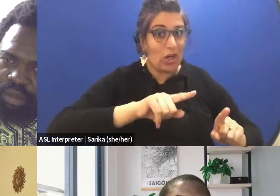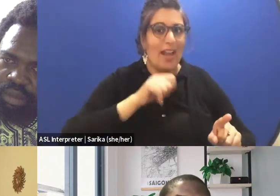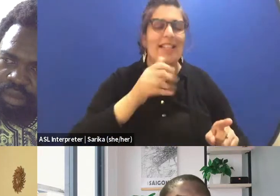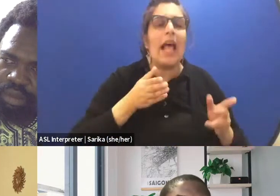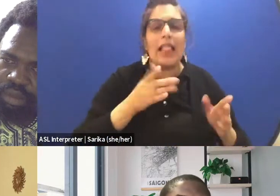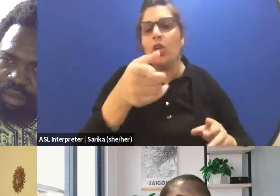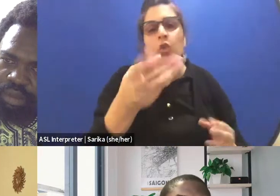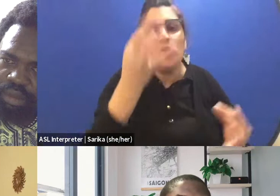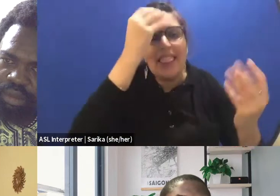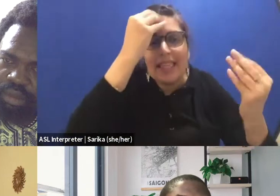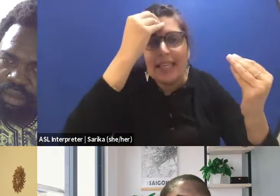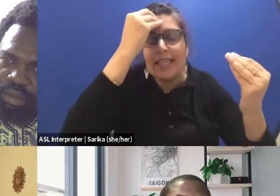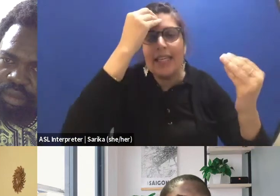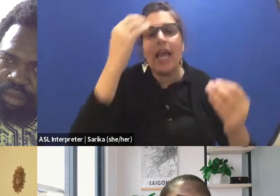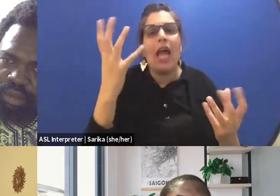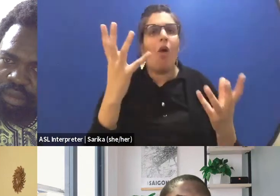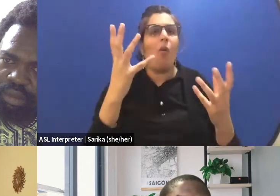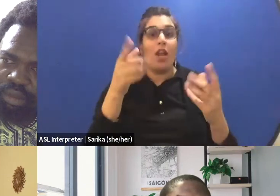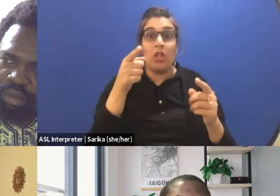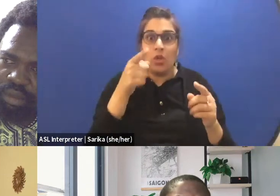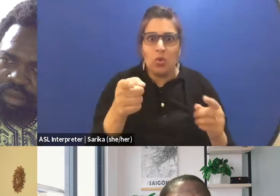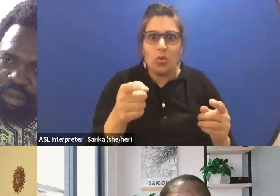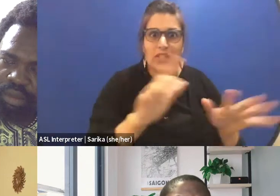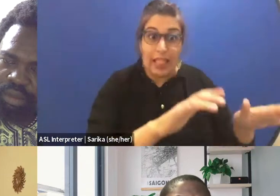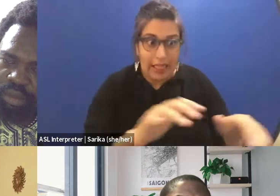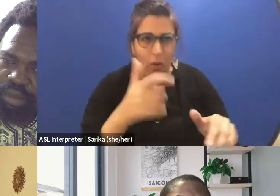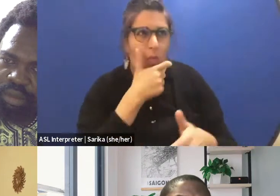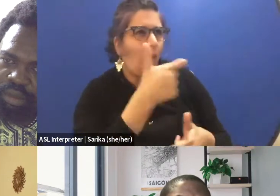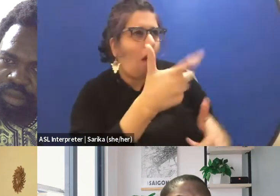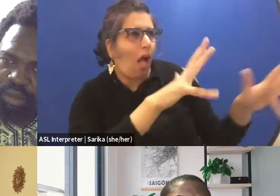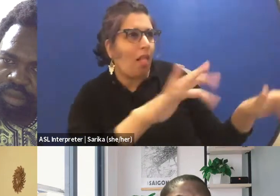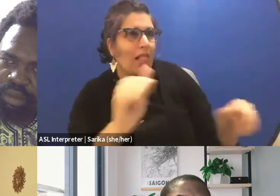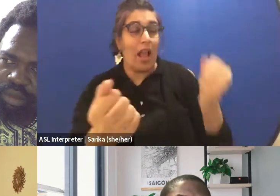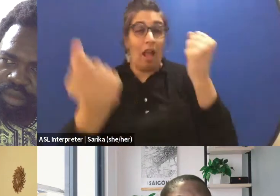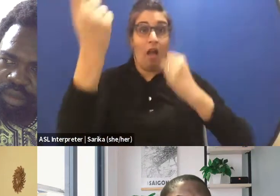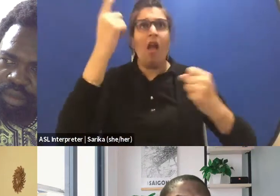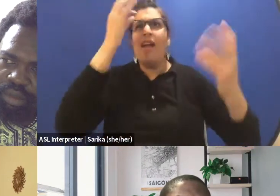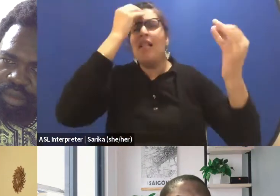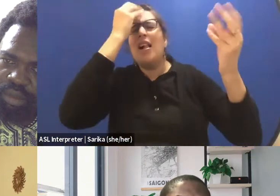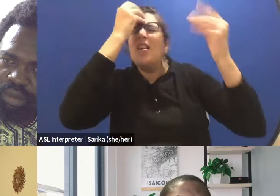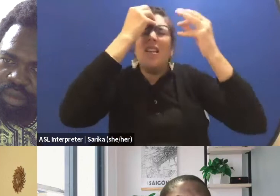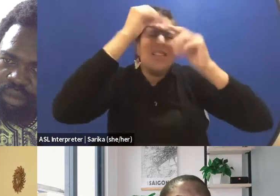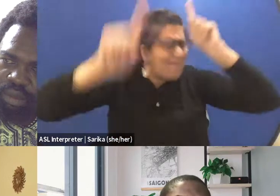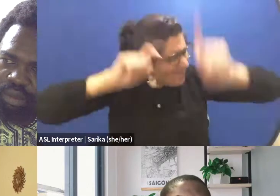I have to have, at your question, another question, and another question, and another question. From question to question,